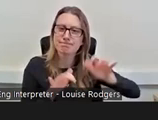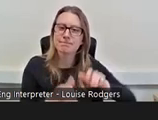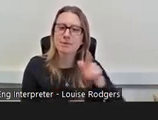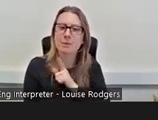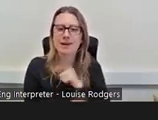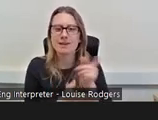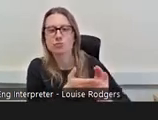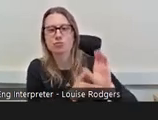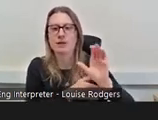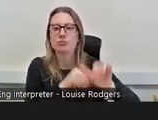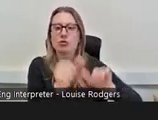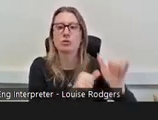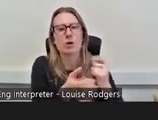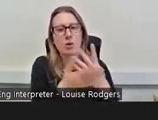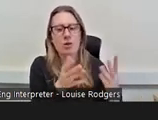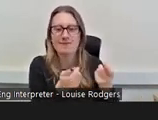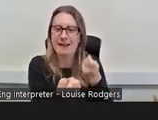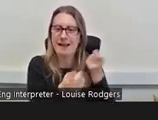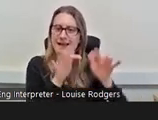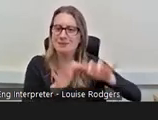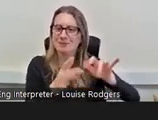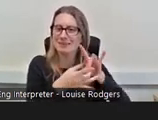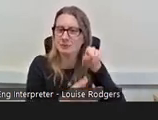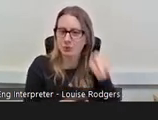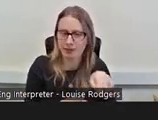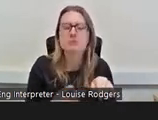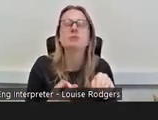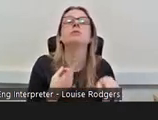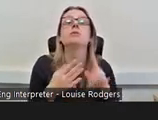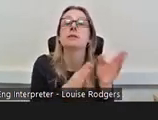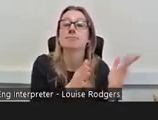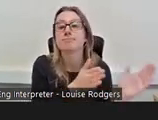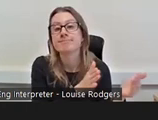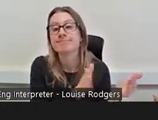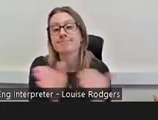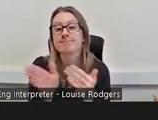so I did a lot of the admin around that and then I sort of moved into the community action side of